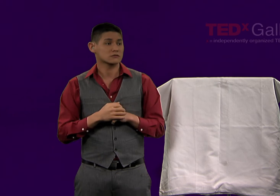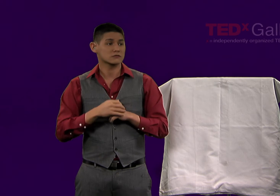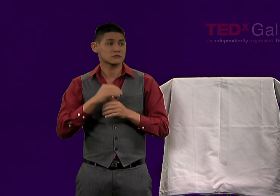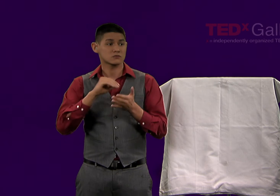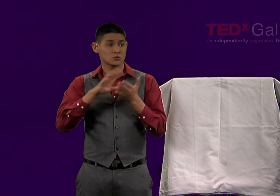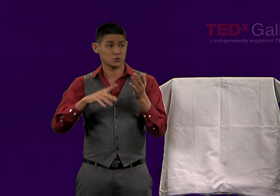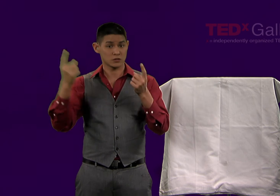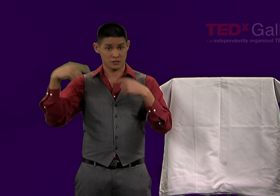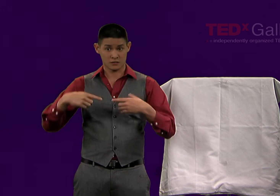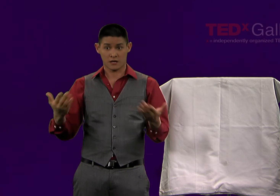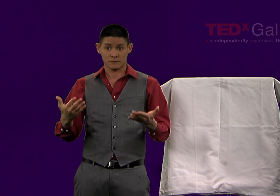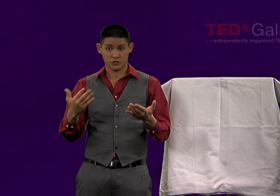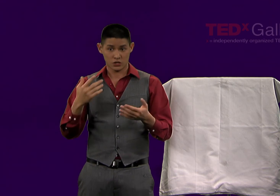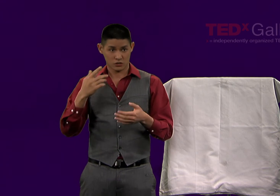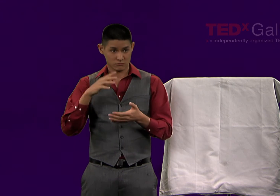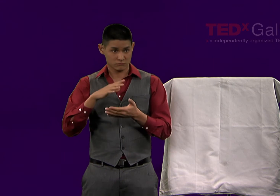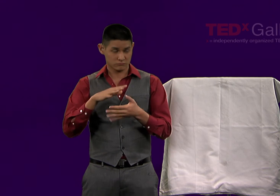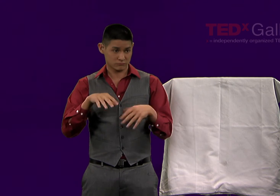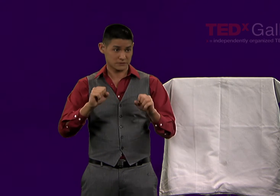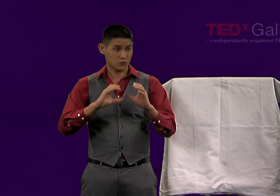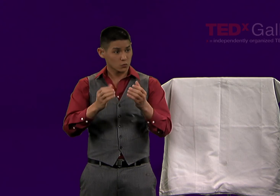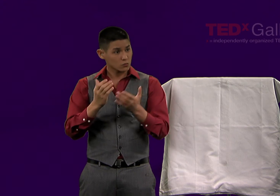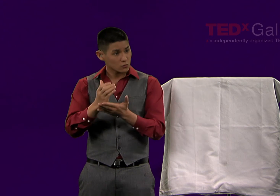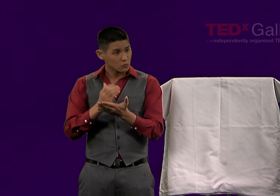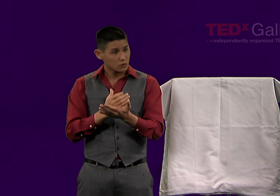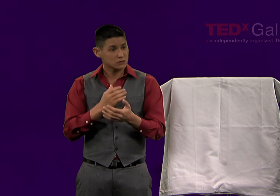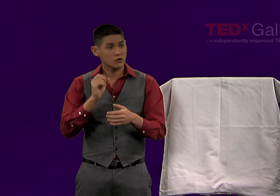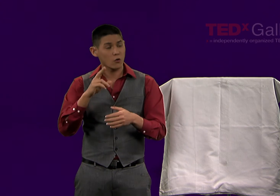Also, if we look at students who are coming here to take courses.